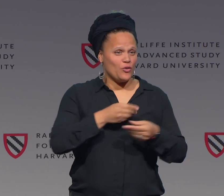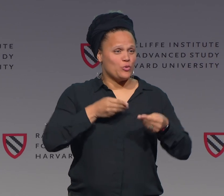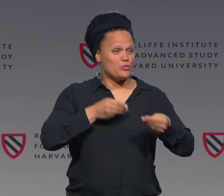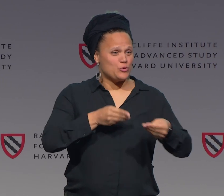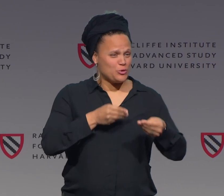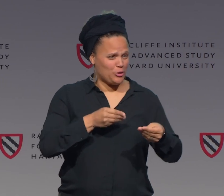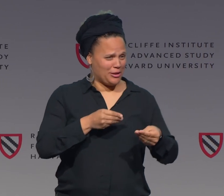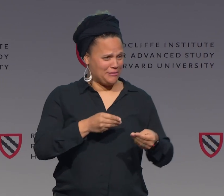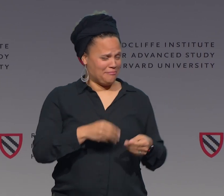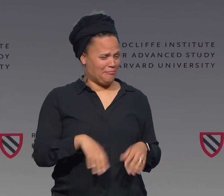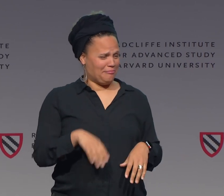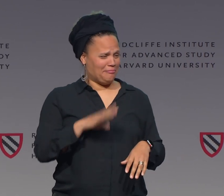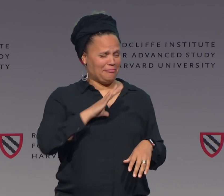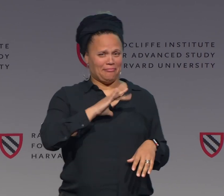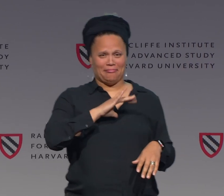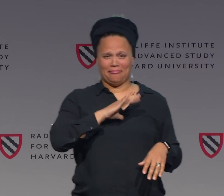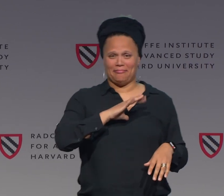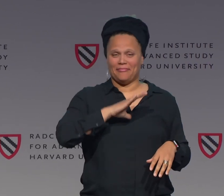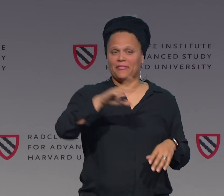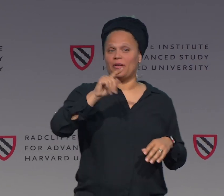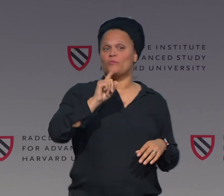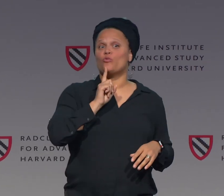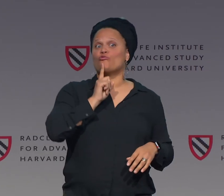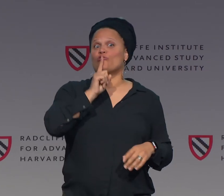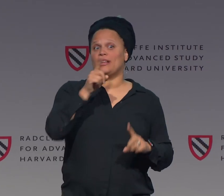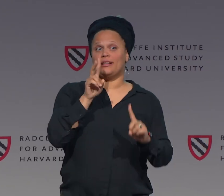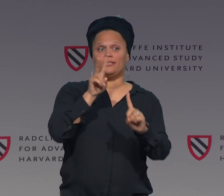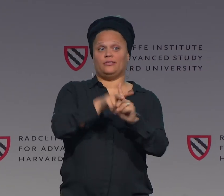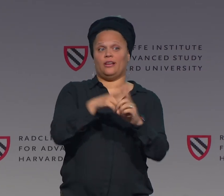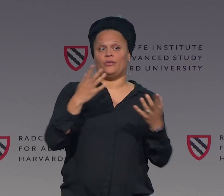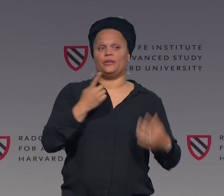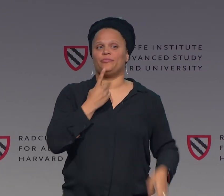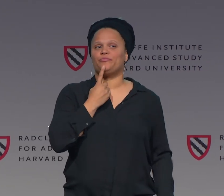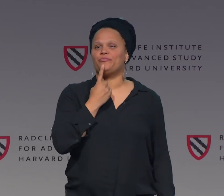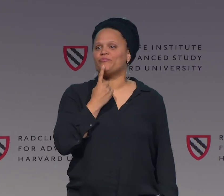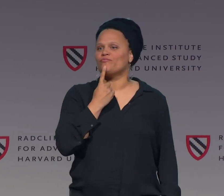Emotion, love, nurturer, caregiver.